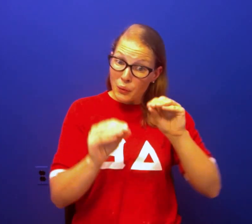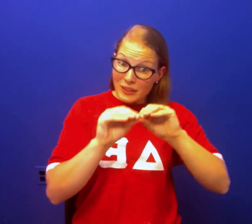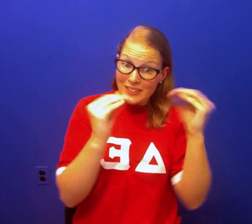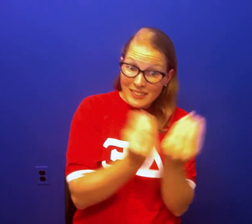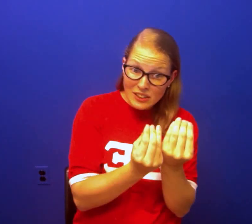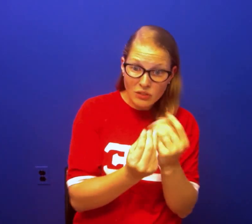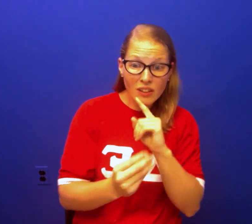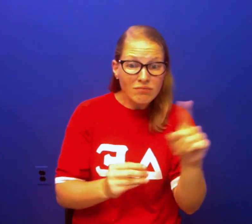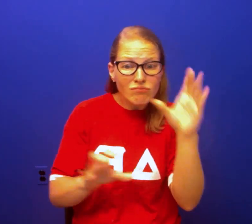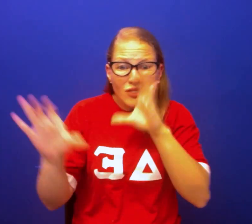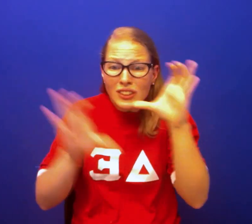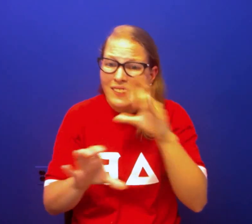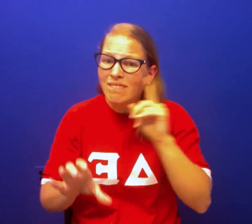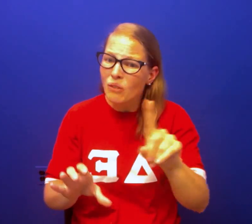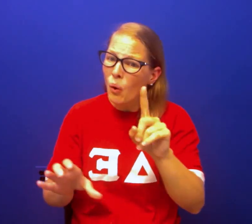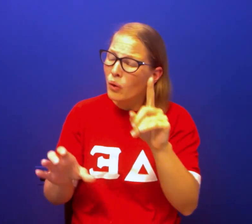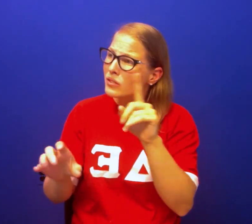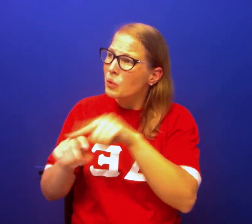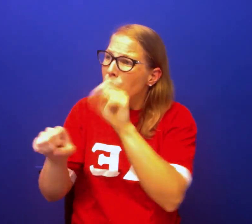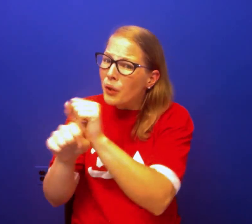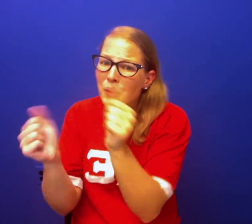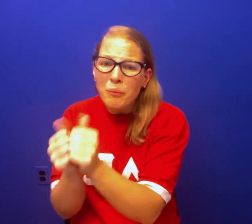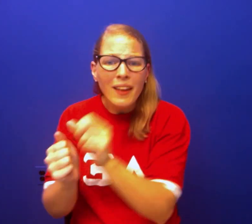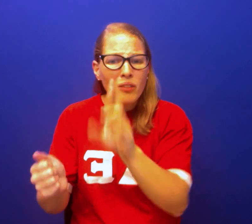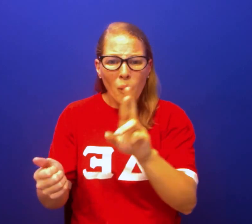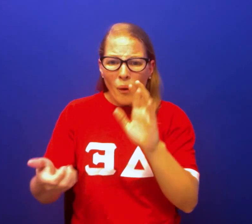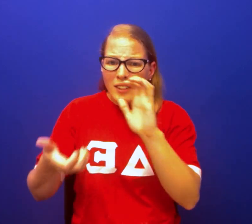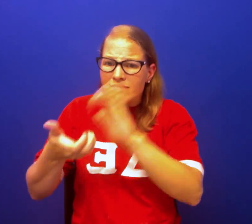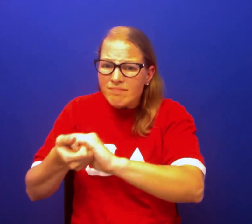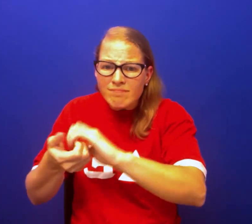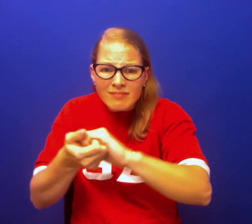organization and are looking to work with or need